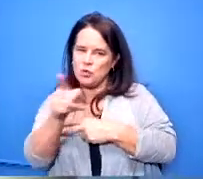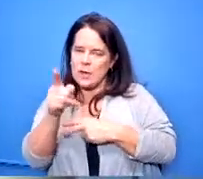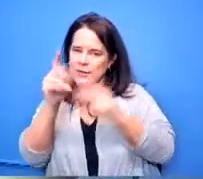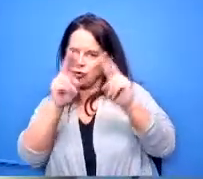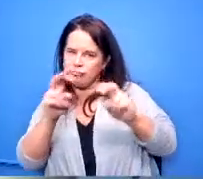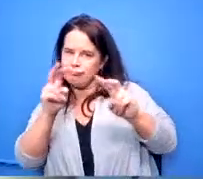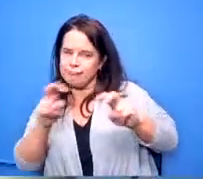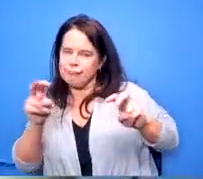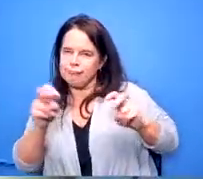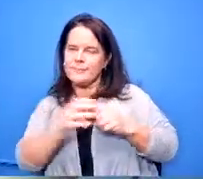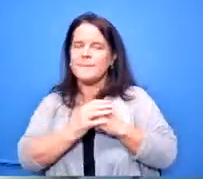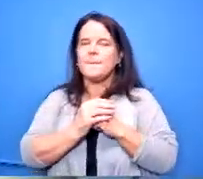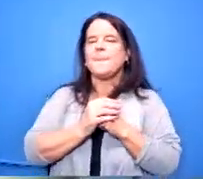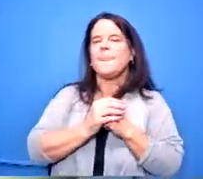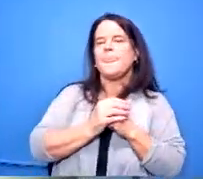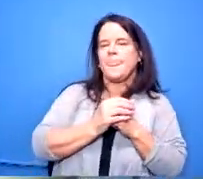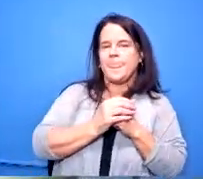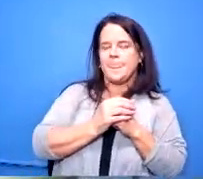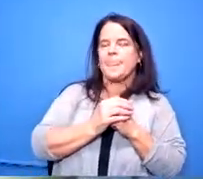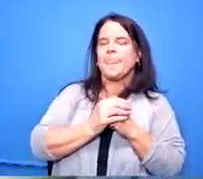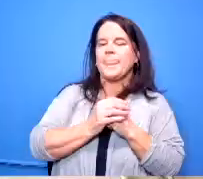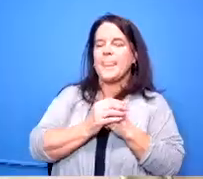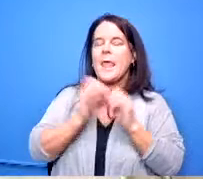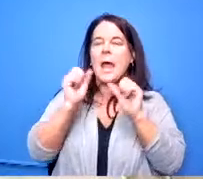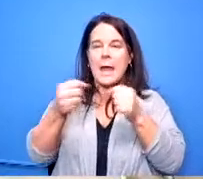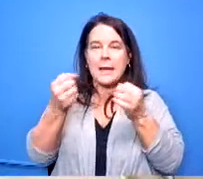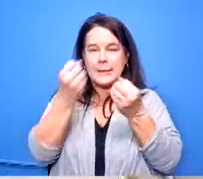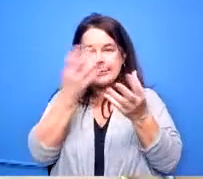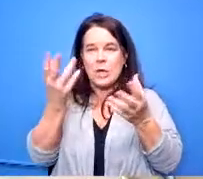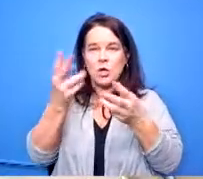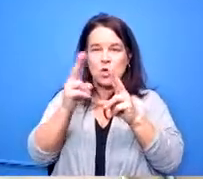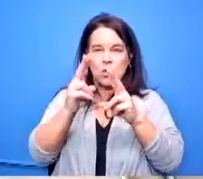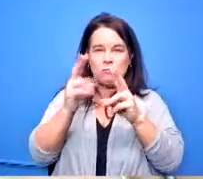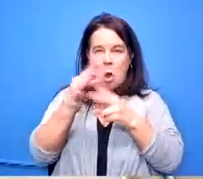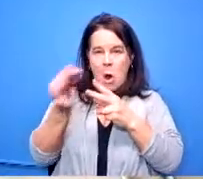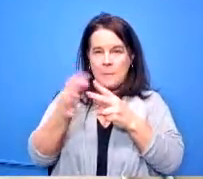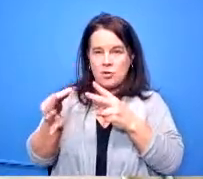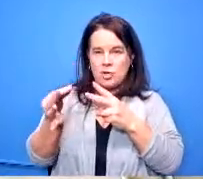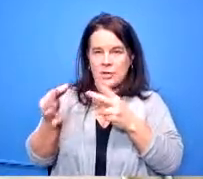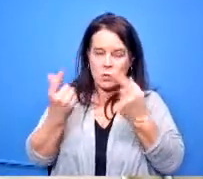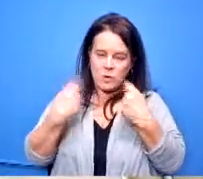um i can tell you the options we've looked at in the past that are that we've tried and uh they